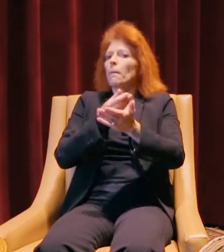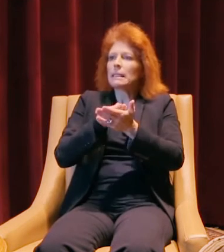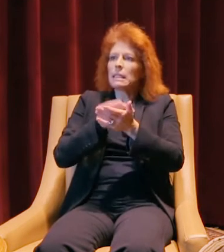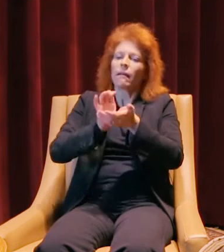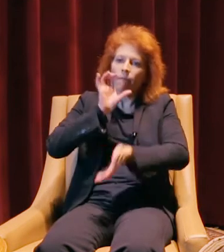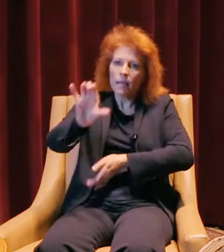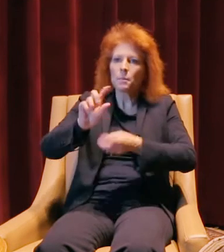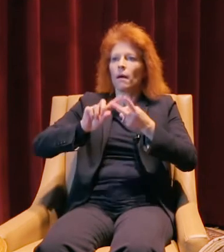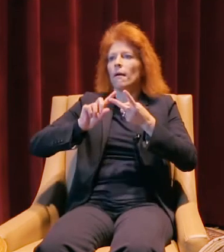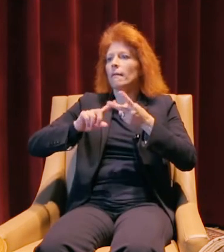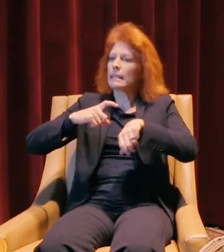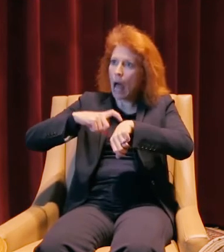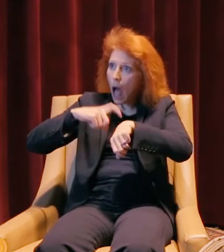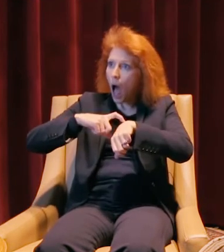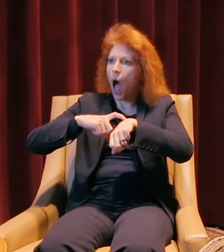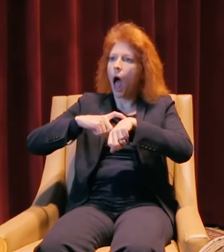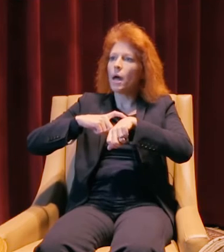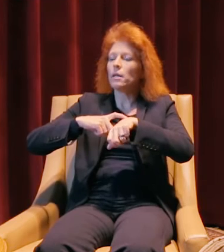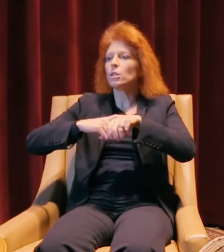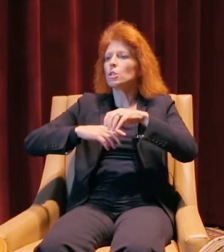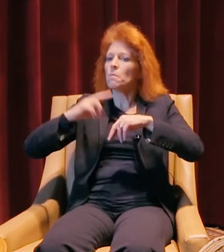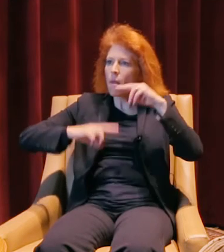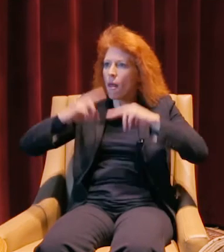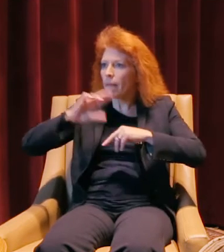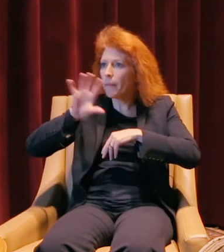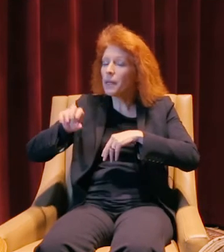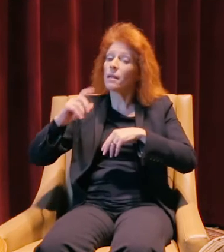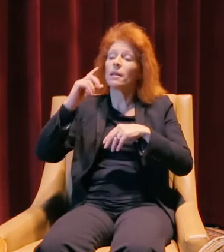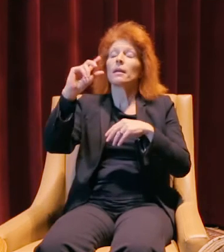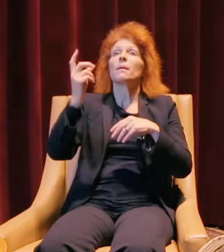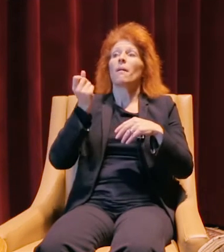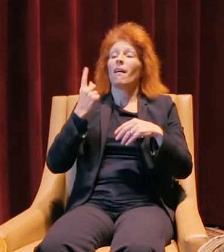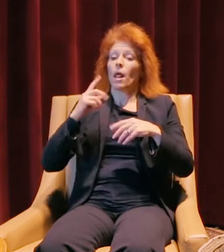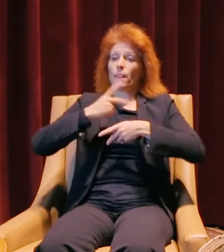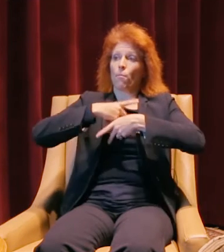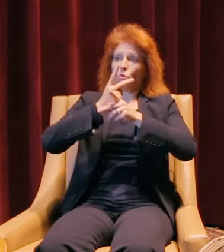and the time that it would take to build it. I had some challenges in the products initially,